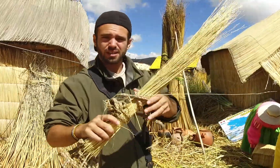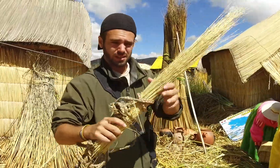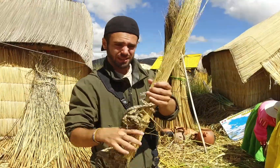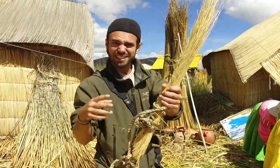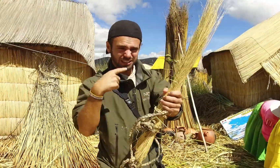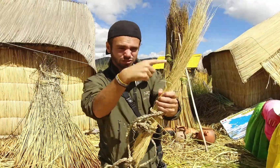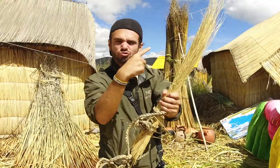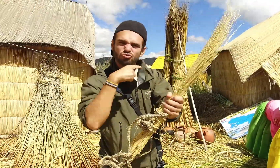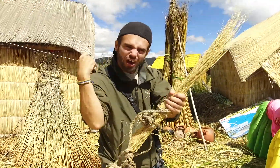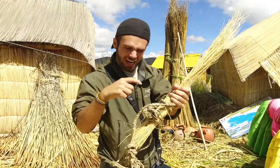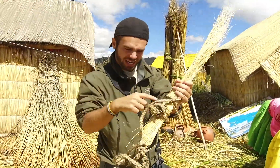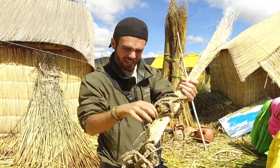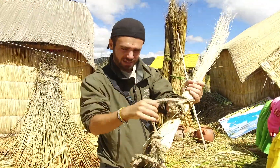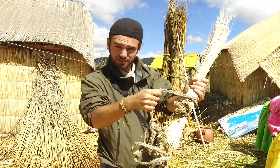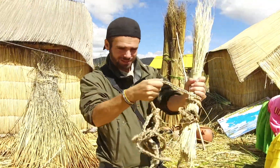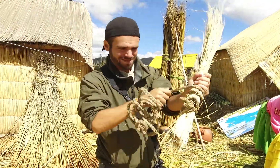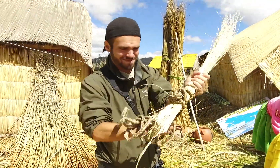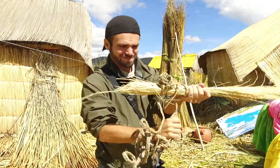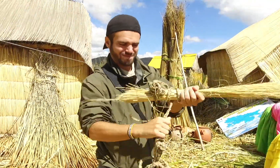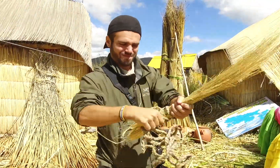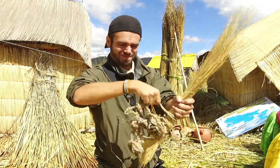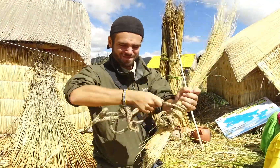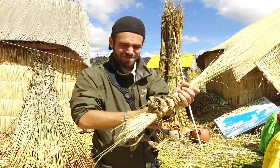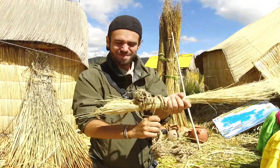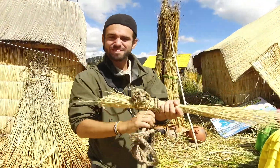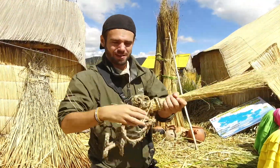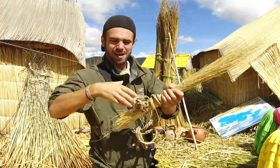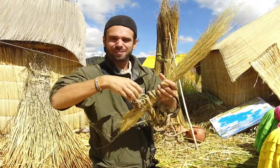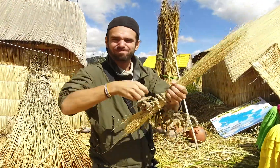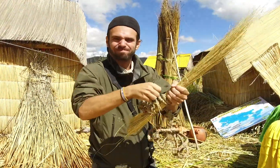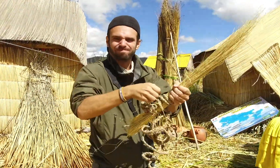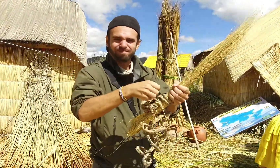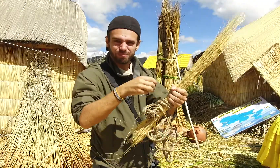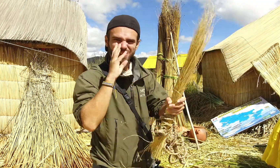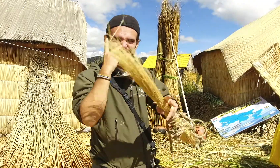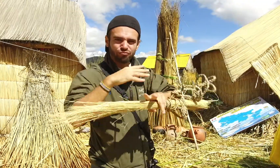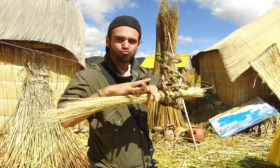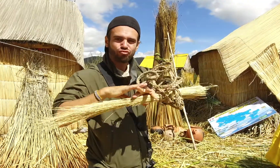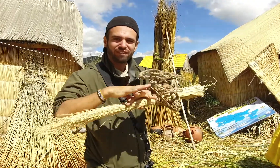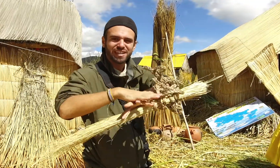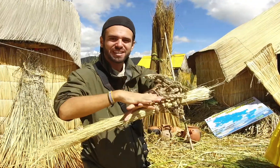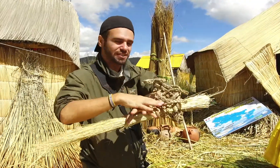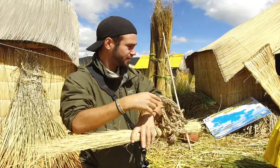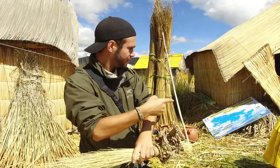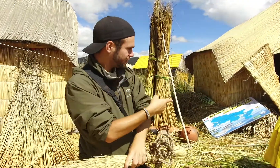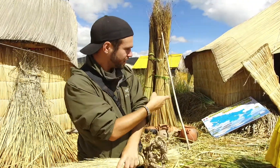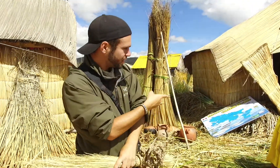You can see those dried totora reeds. You will see some totora reeds weaved.